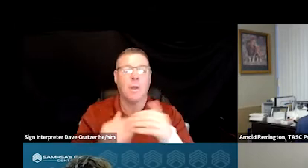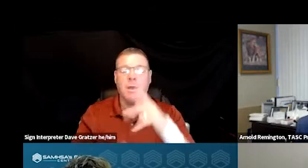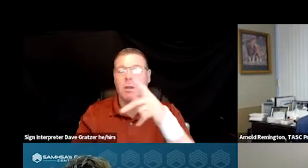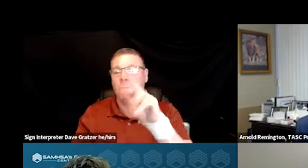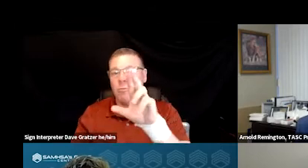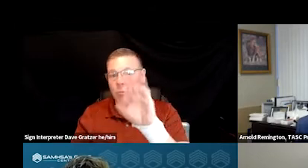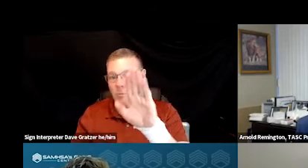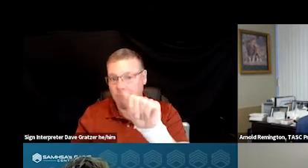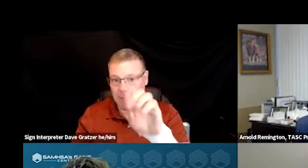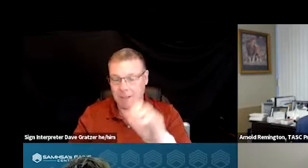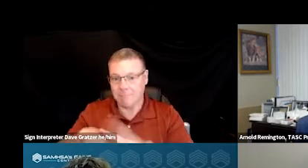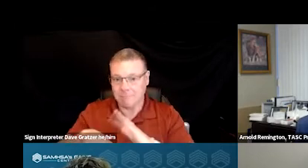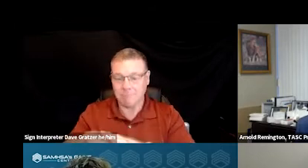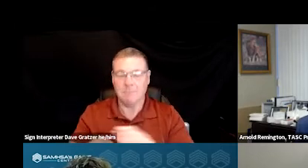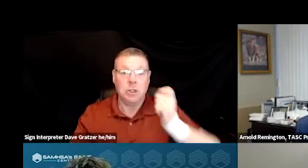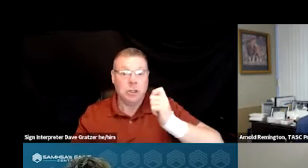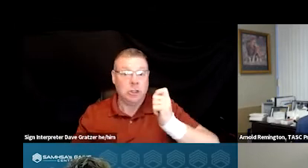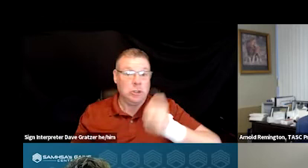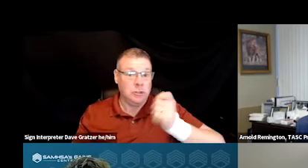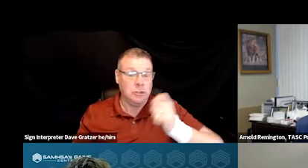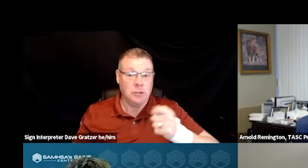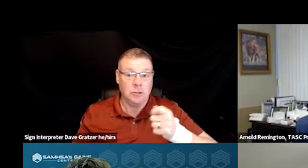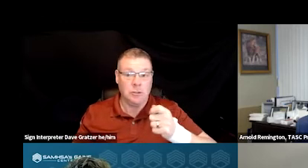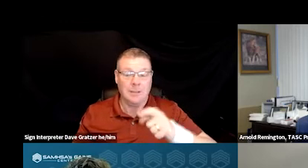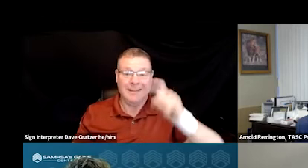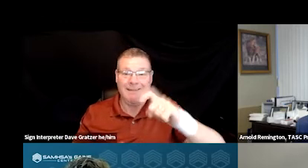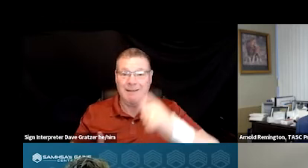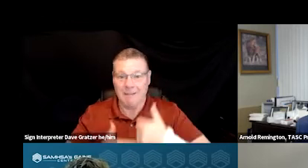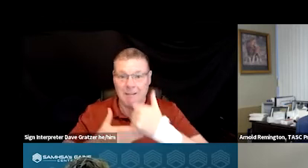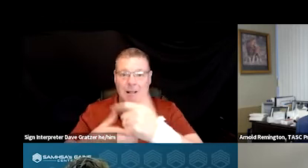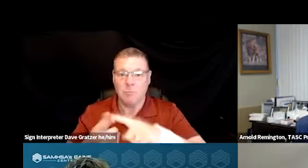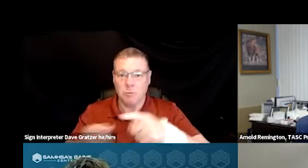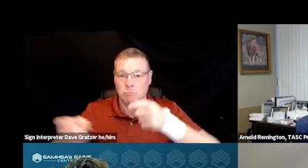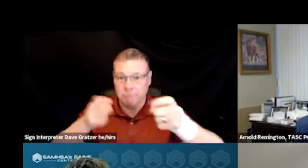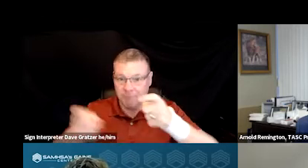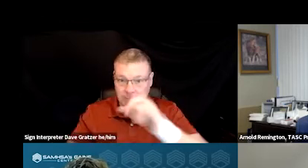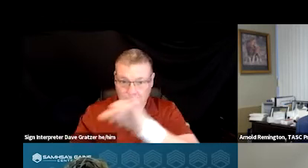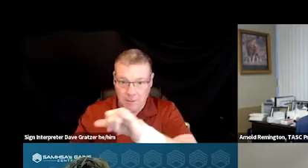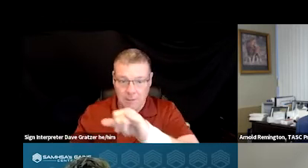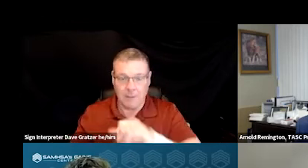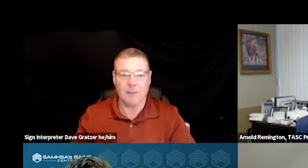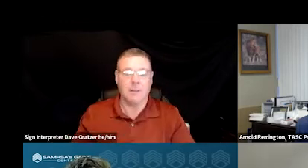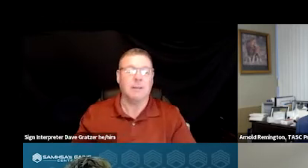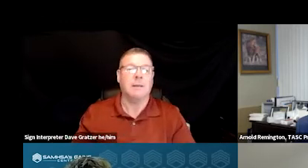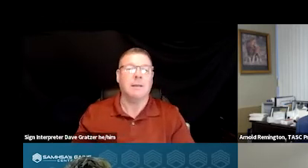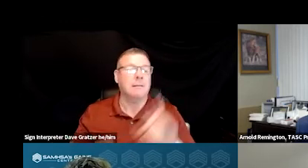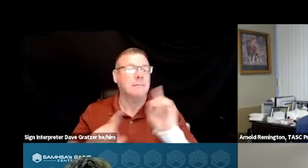calling us, a judge needing our help to facilitate that, various providers, et cetera.